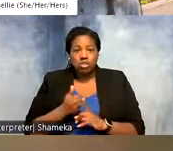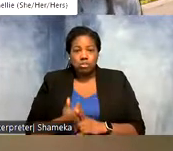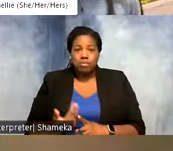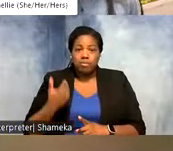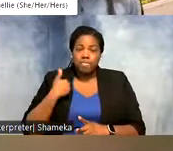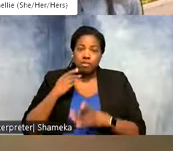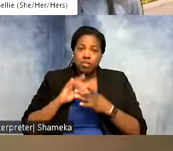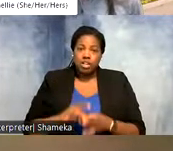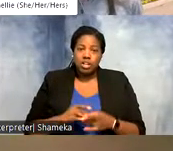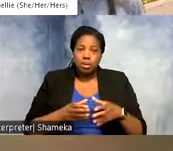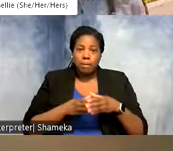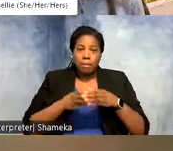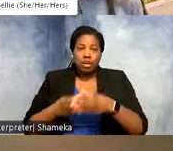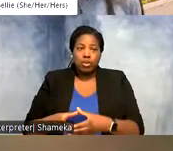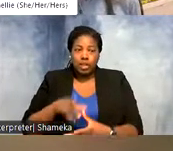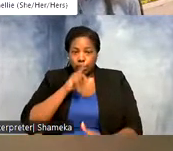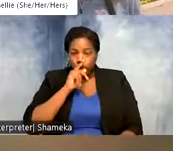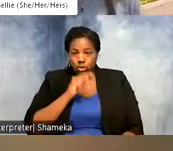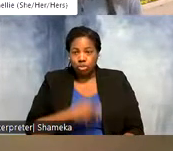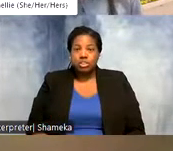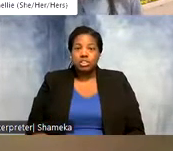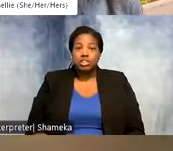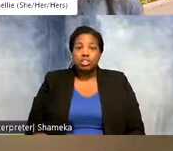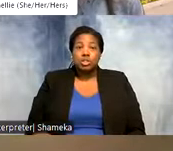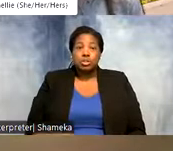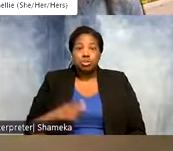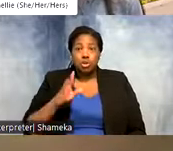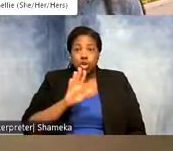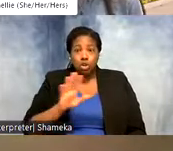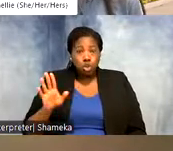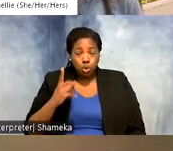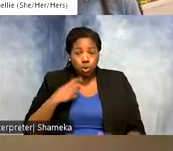migrating birds? What questions do you have about migrating birds? I'm going to launch another